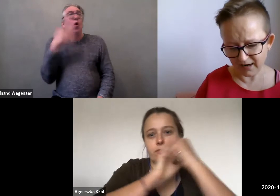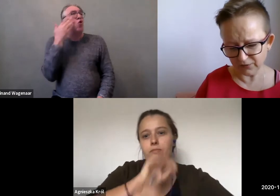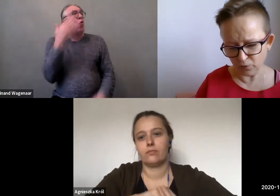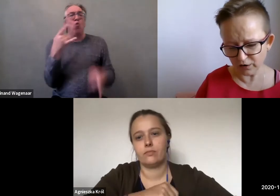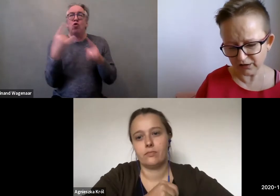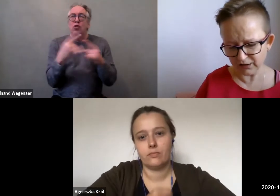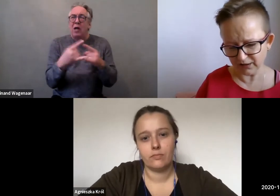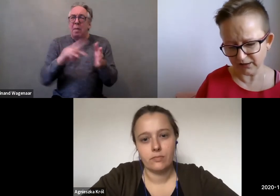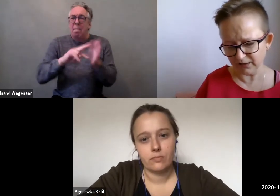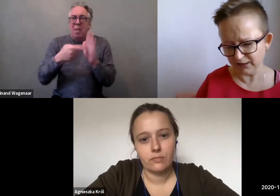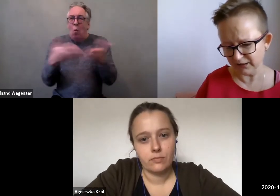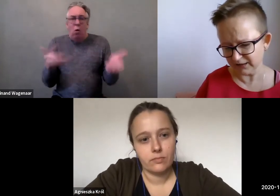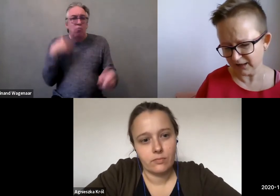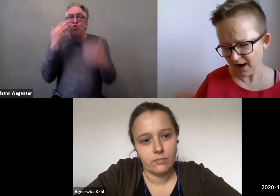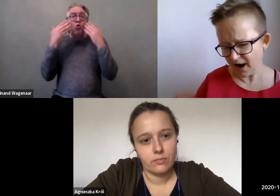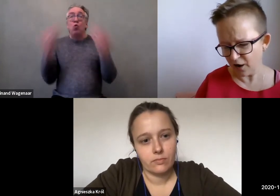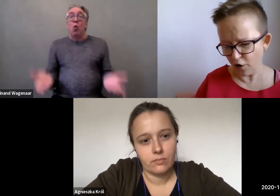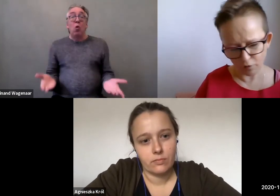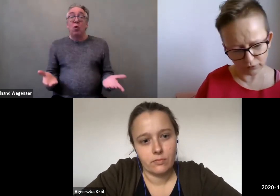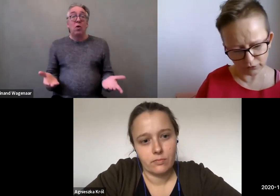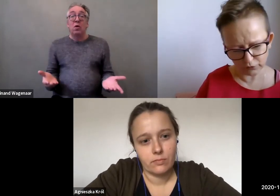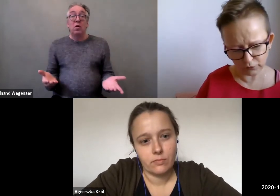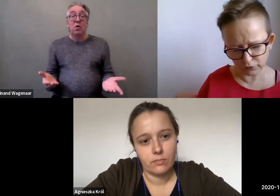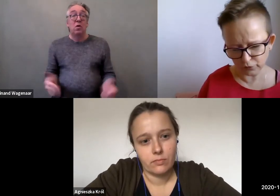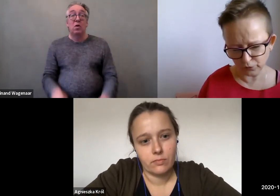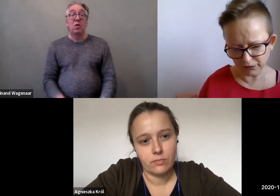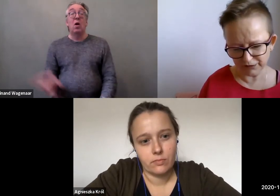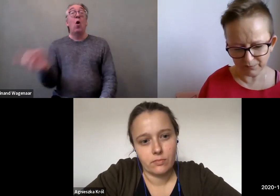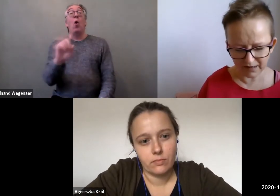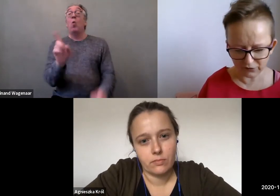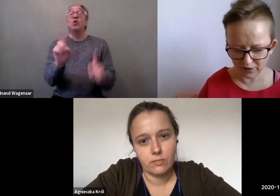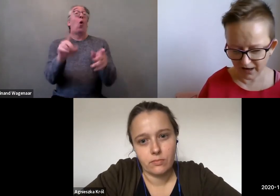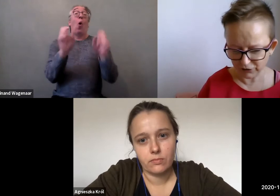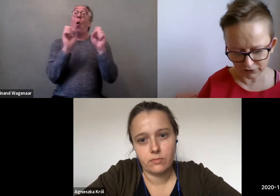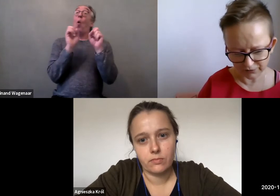and what is allowed to intimate relations.